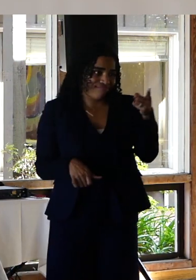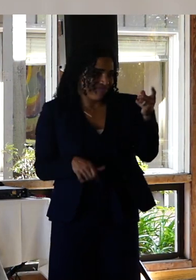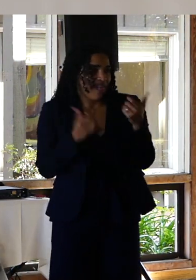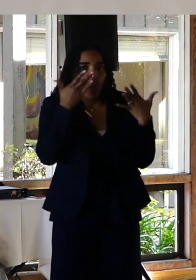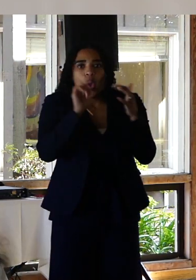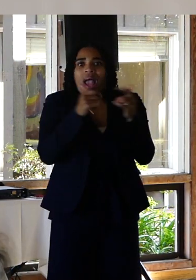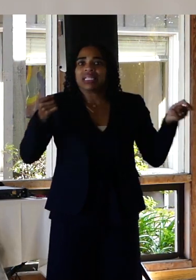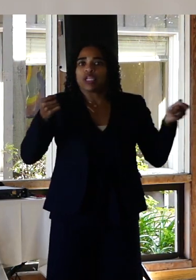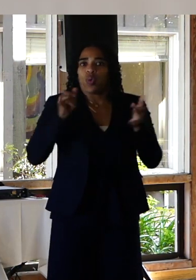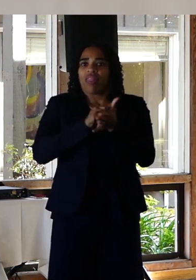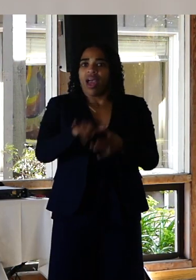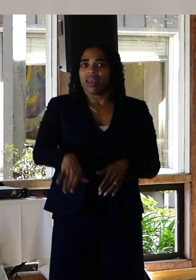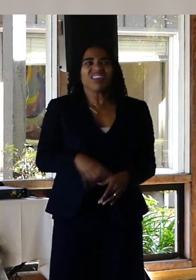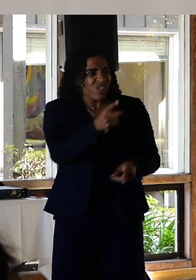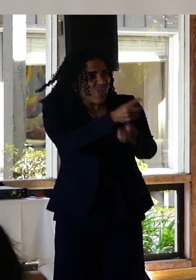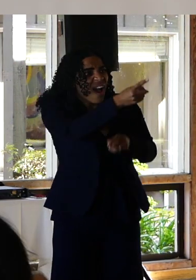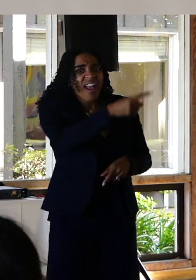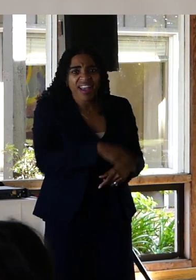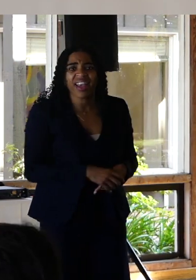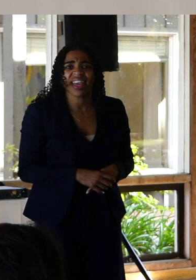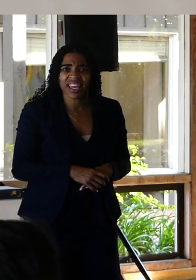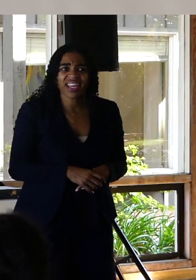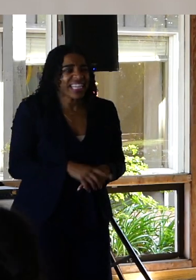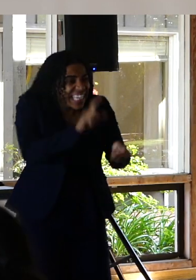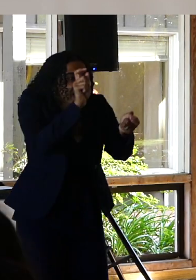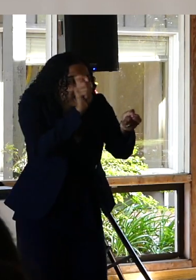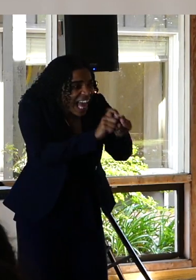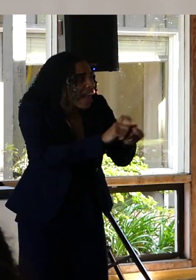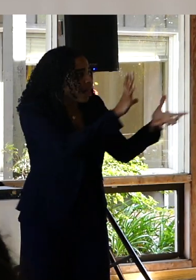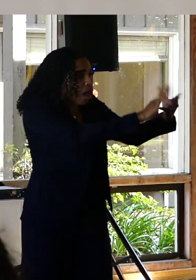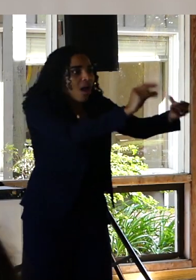A lack of raining on how to deal with this, right. That exactly sums it up